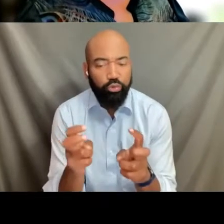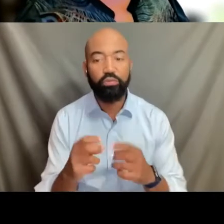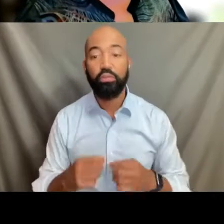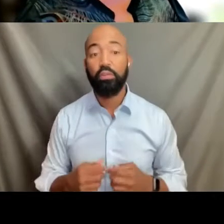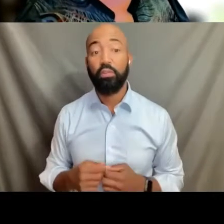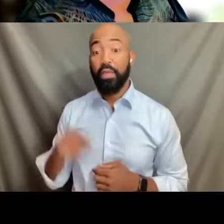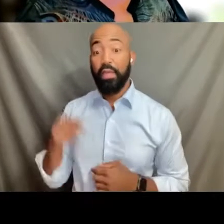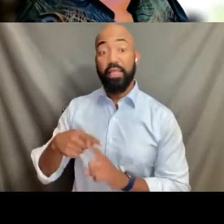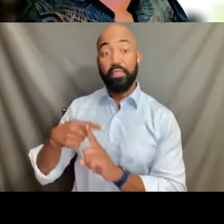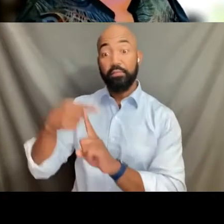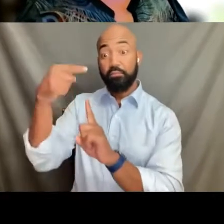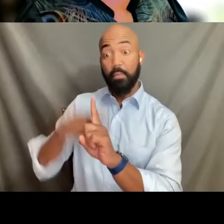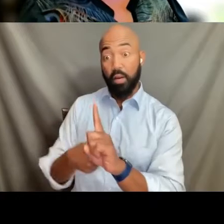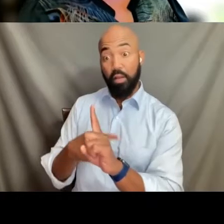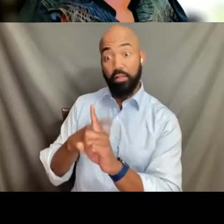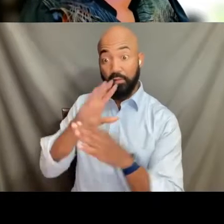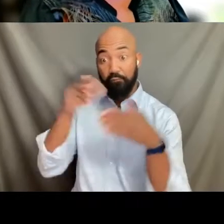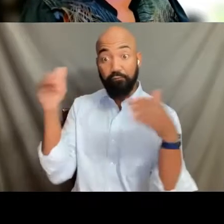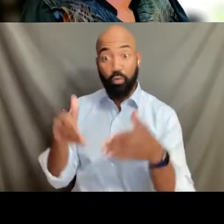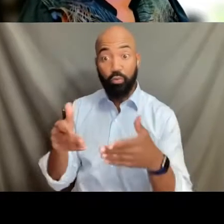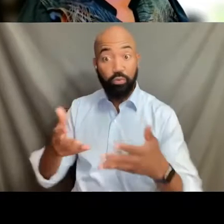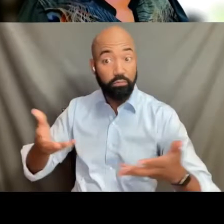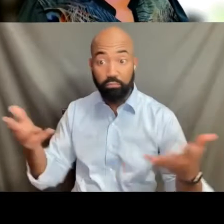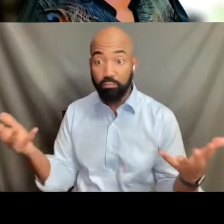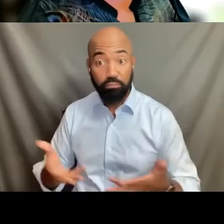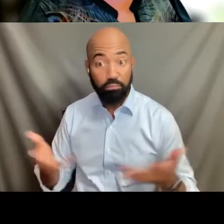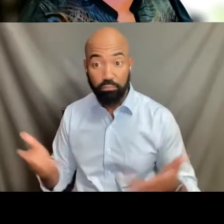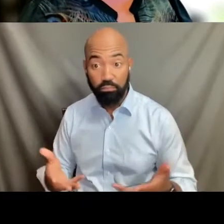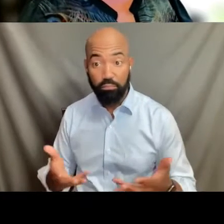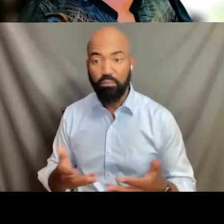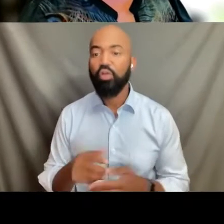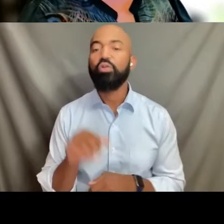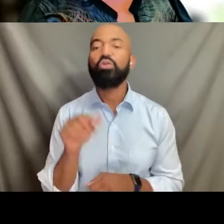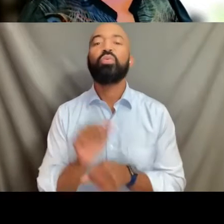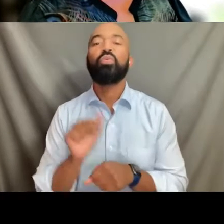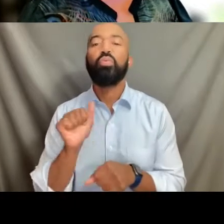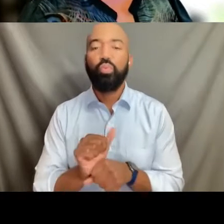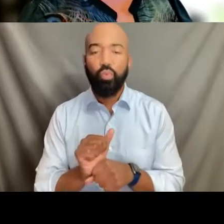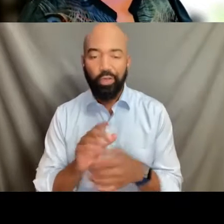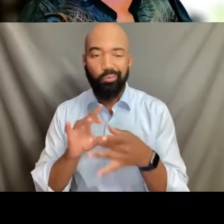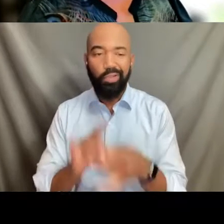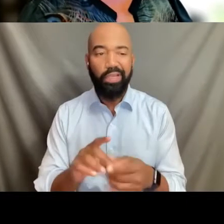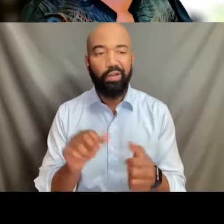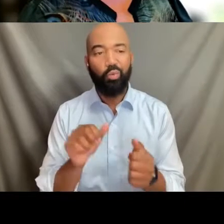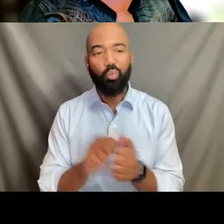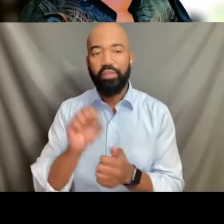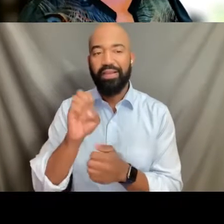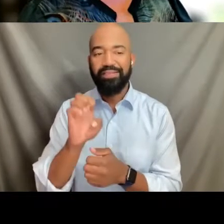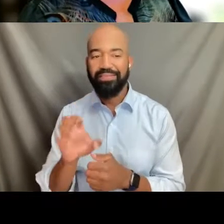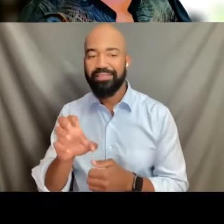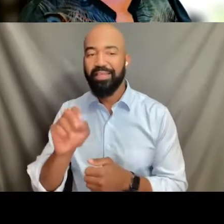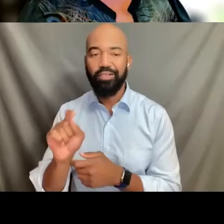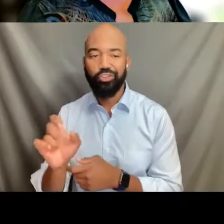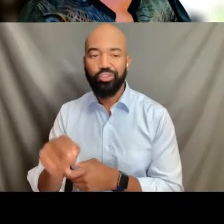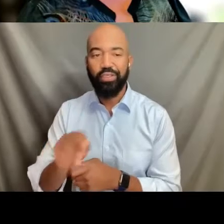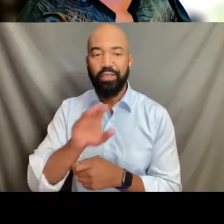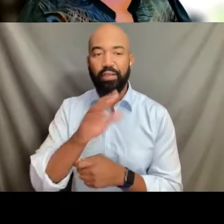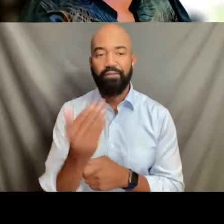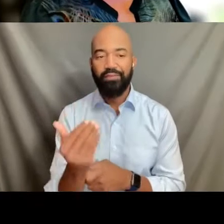this month it's the work that's being done around section 1557 at the Affordable Care Act.